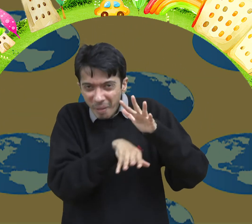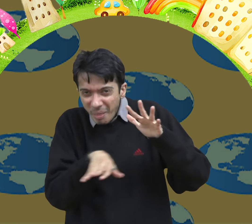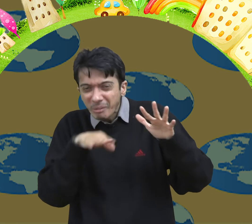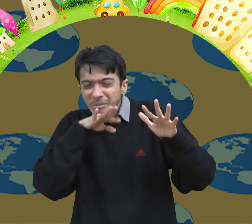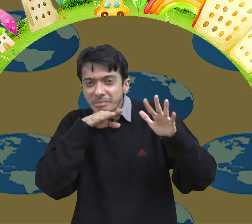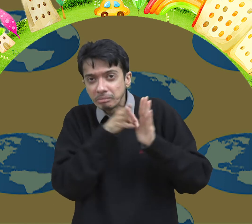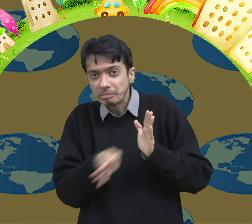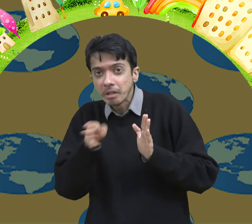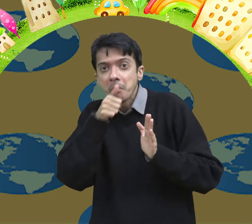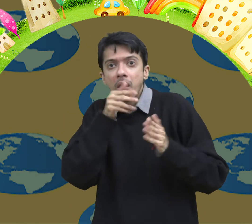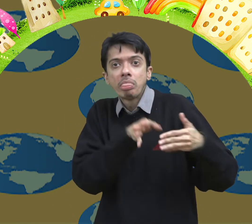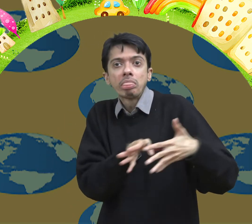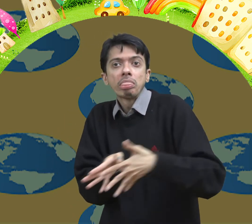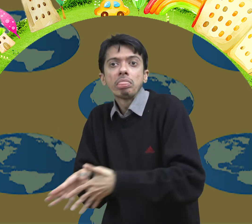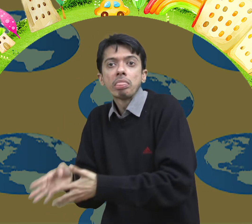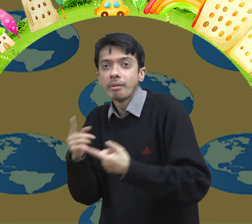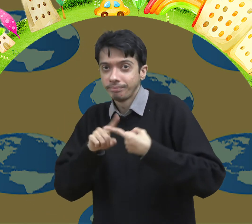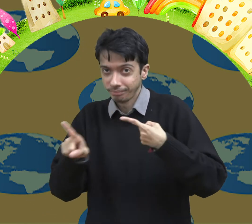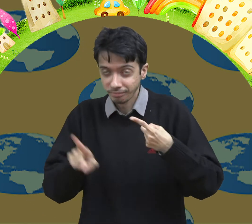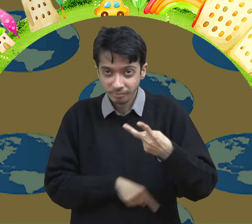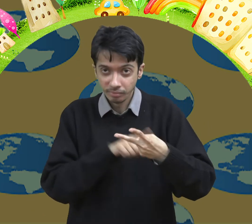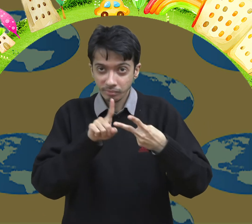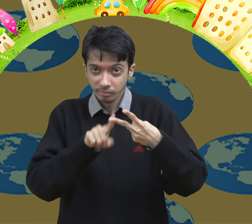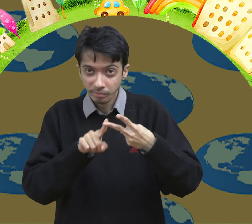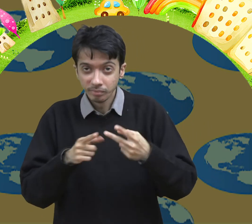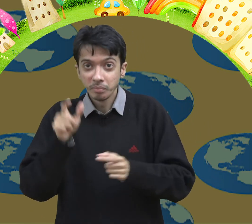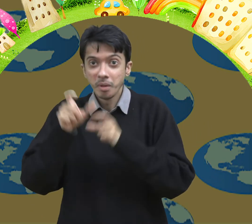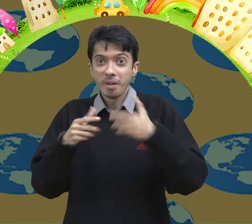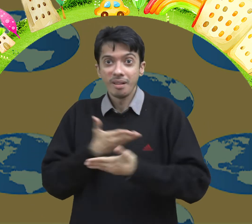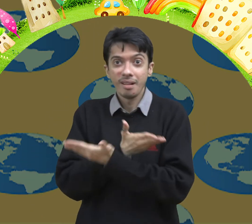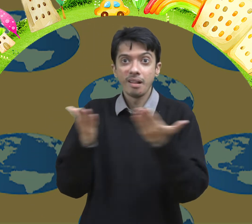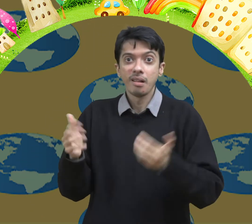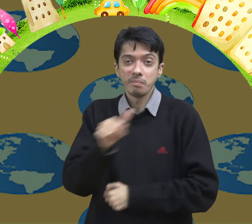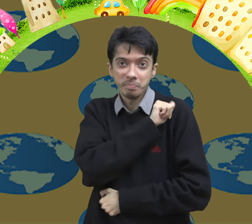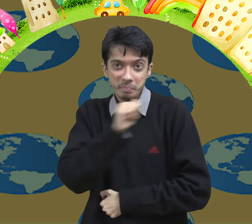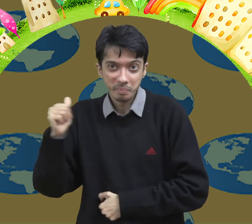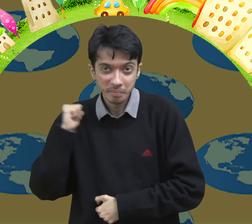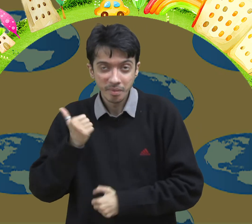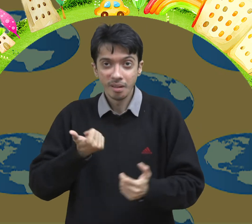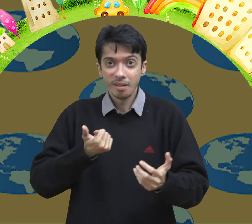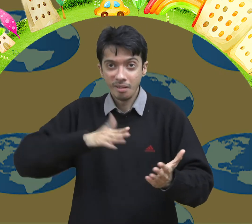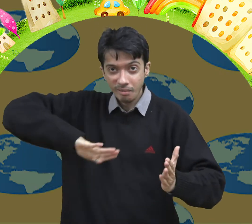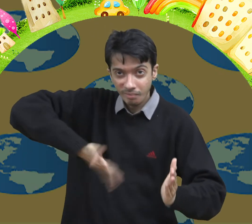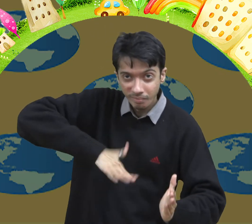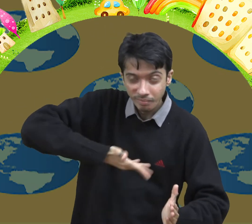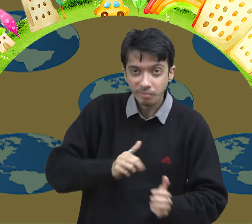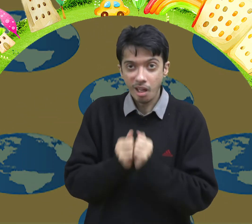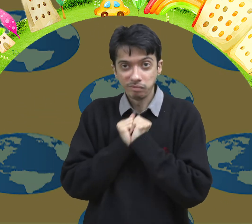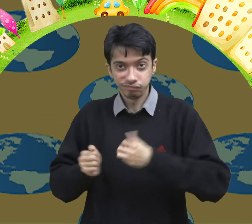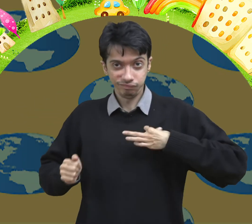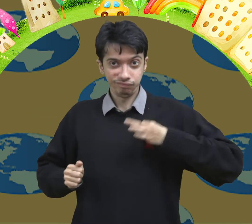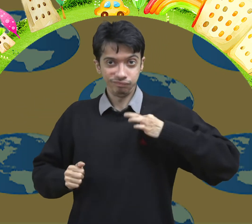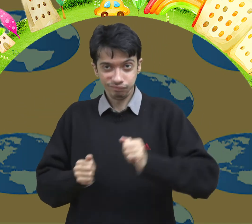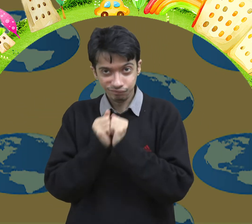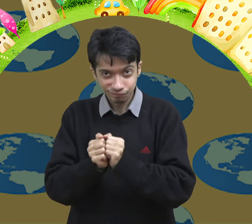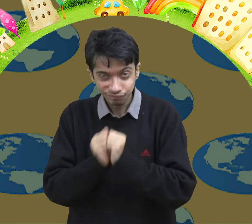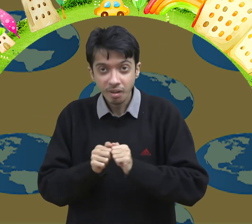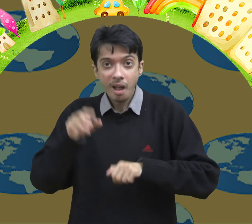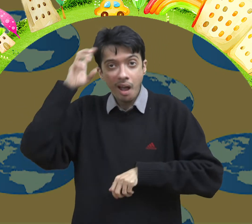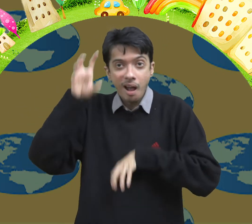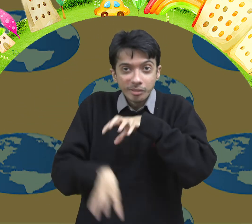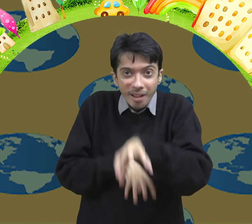Chemical waste from factories discharged into the rivers people have bath, wash utensils and clothes in the same water.